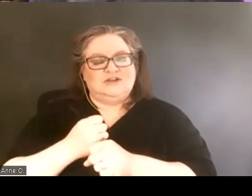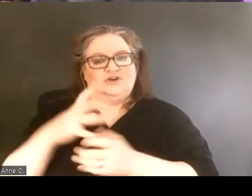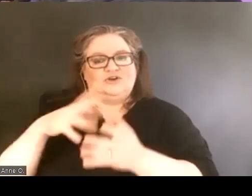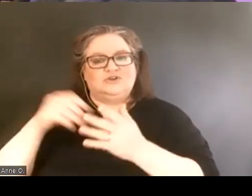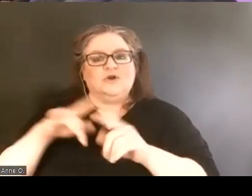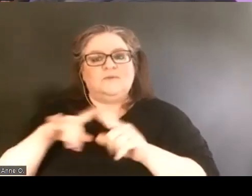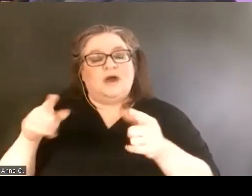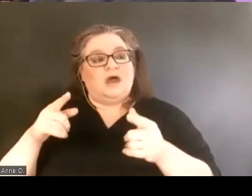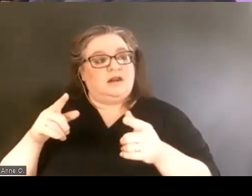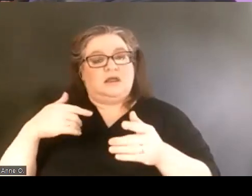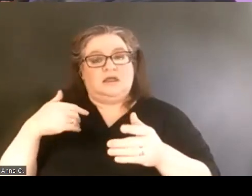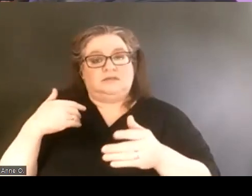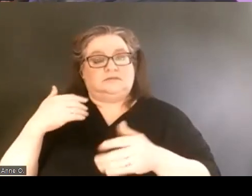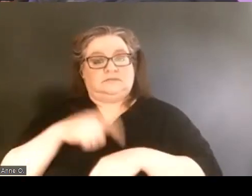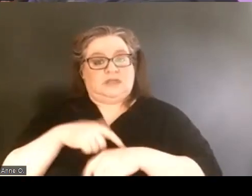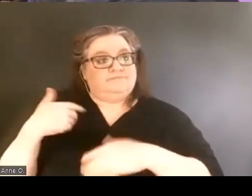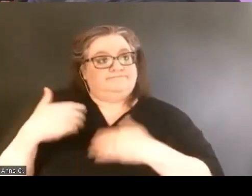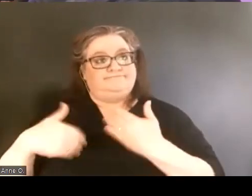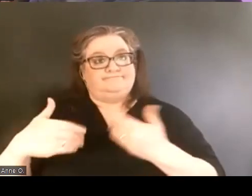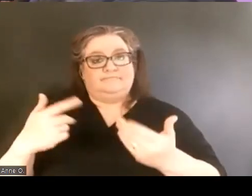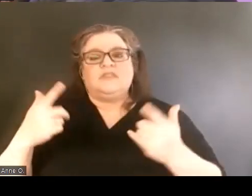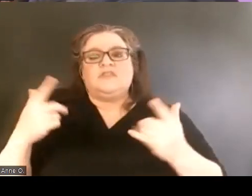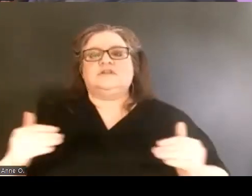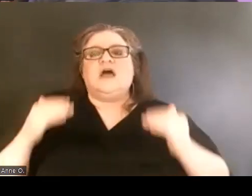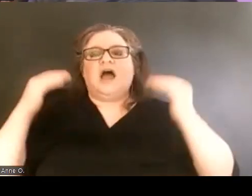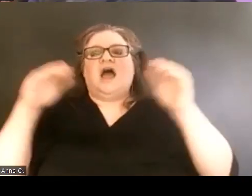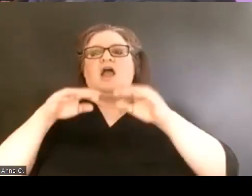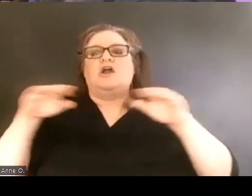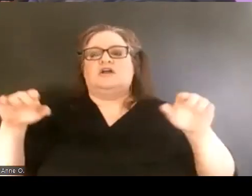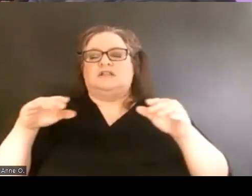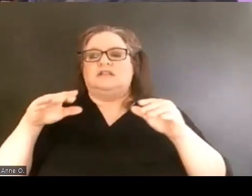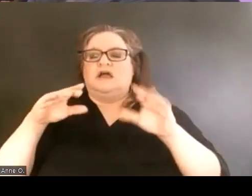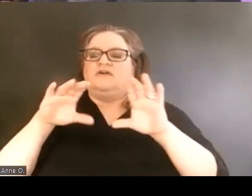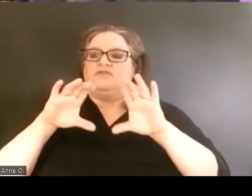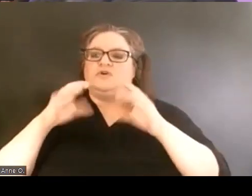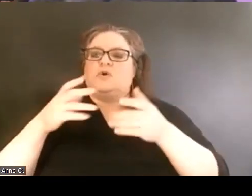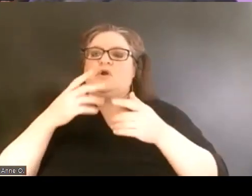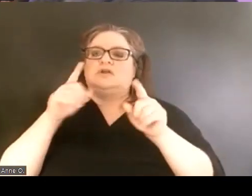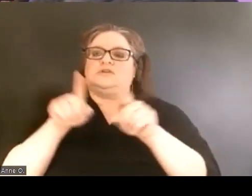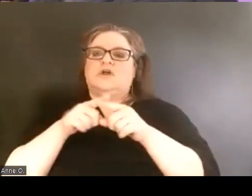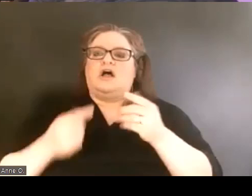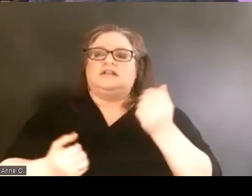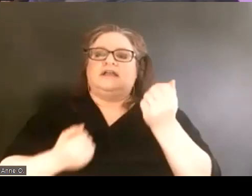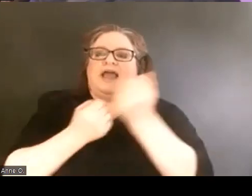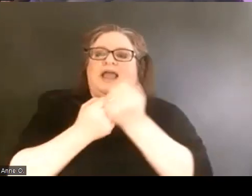there's a higher level course called Allies and Activist Course in Disability Studies.